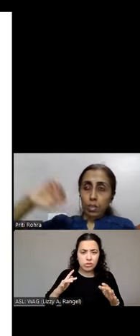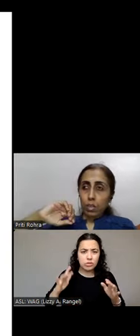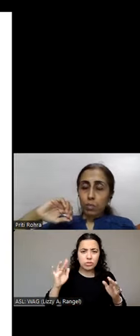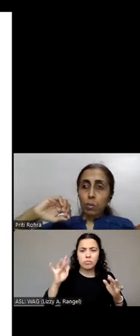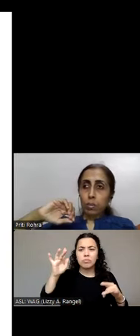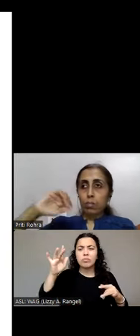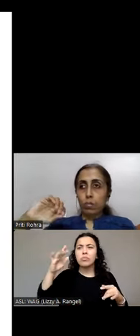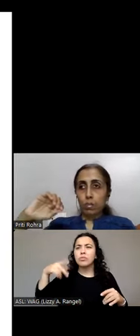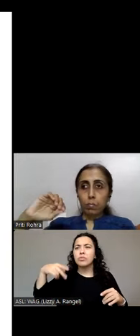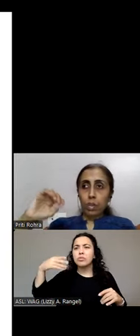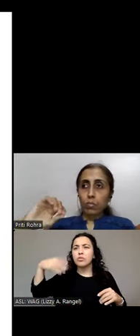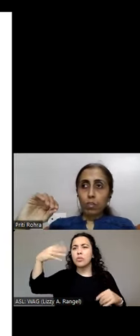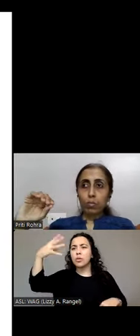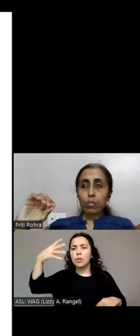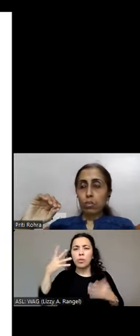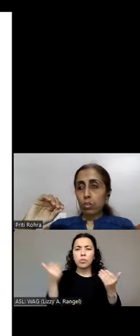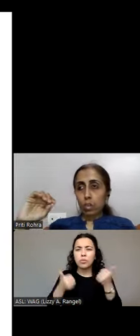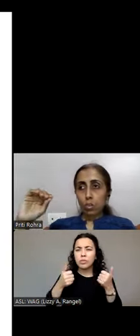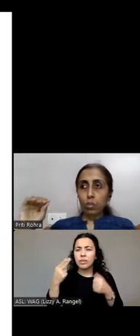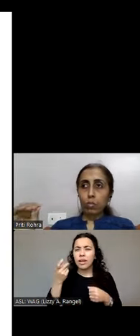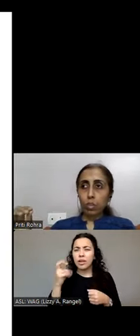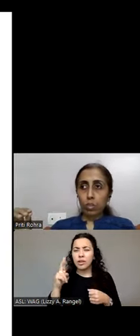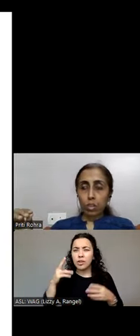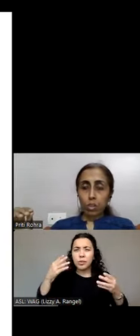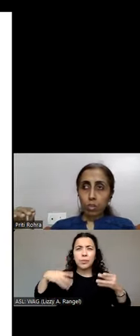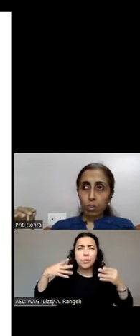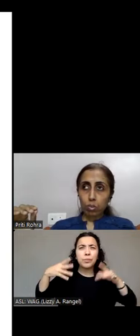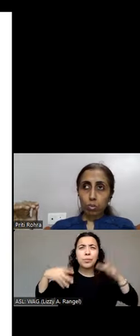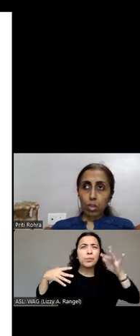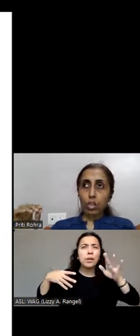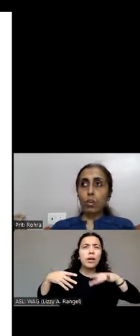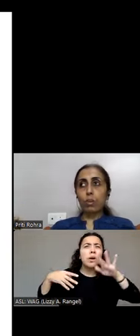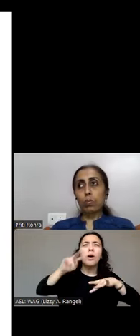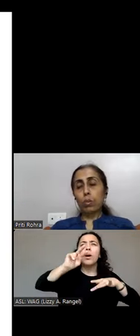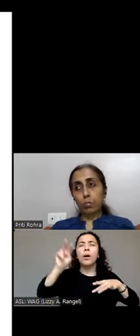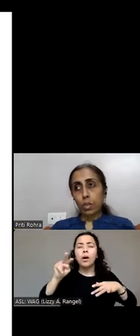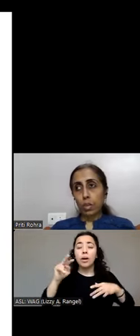Remember magnifier users are not using the screen reader. So the header will not be automatically